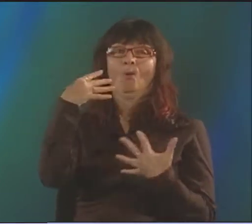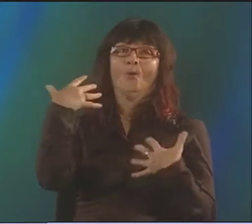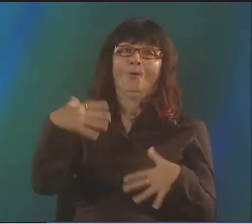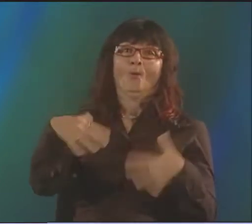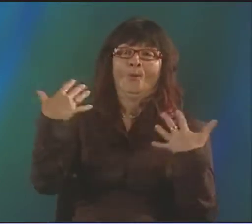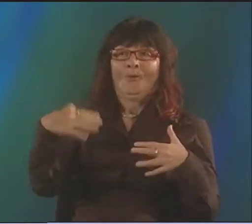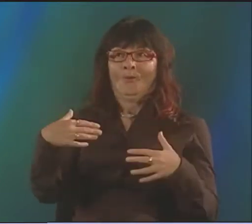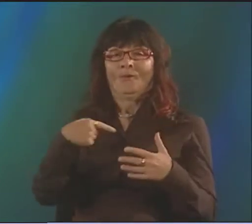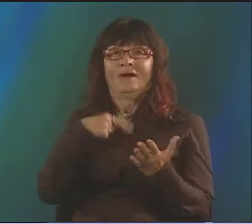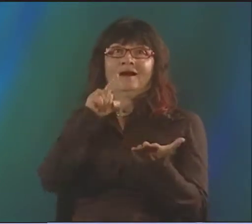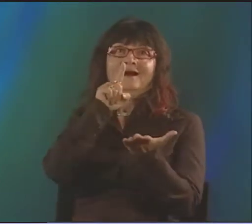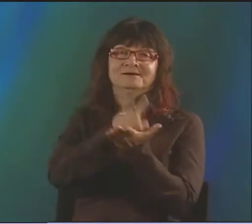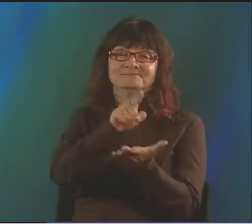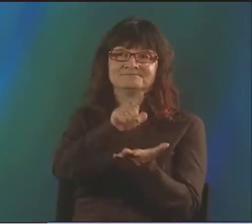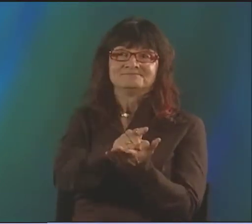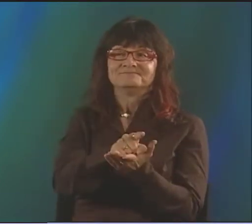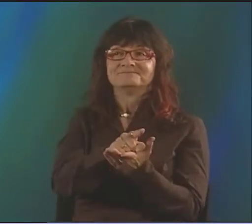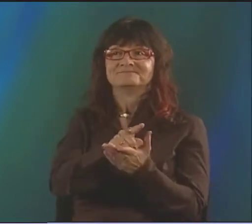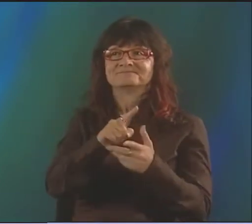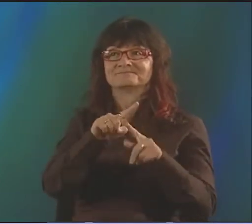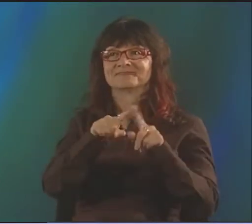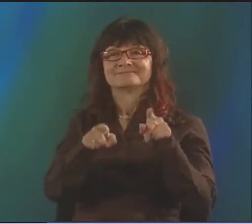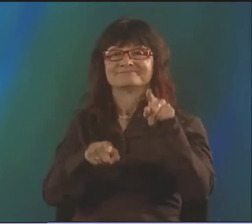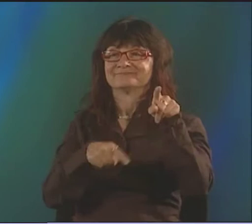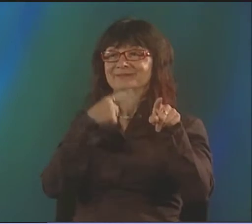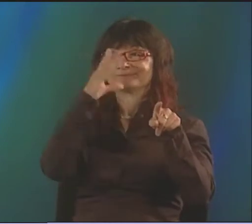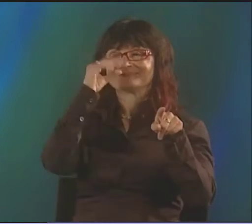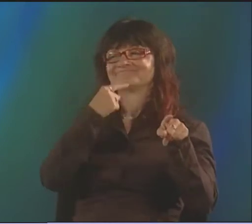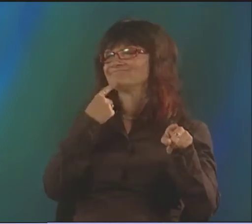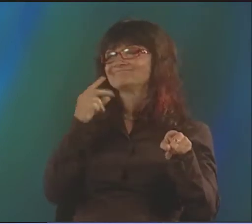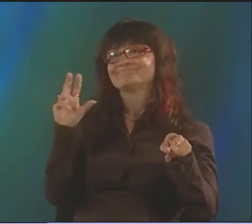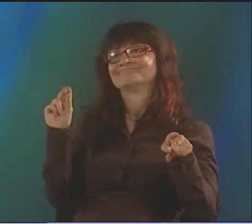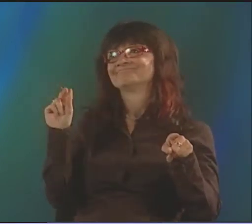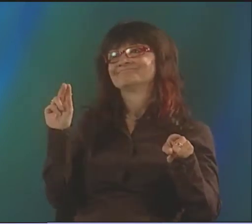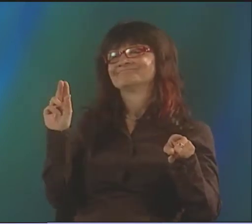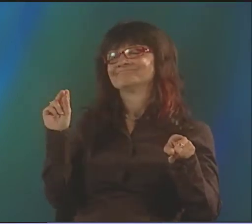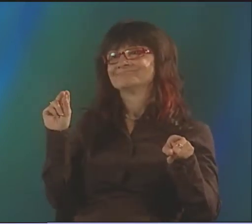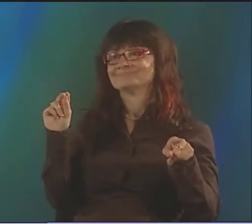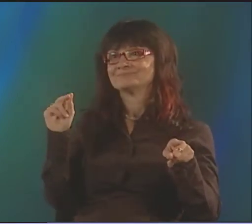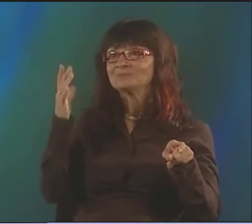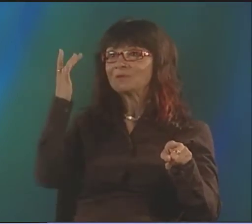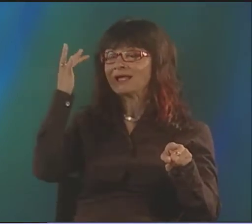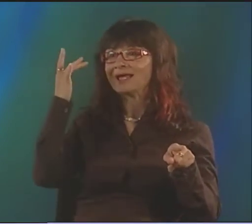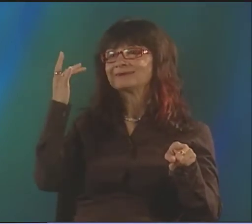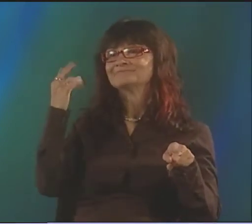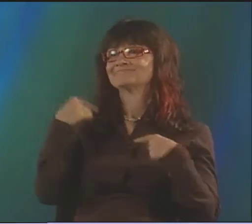AND I WAS CRAZY ABOUT THIS GUY, FELL HARD. AND HE KIND OF SAID, "NOPE, SORRY.